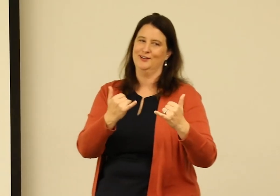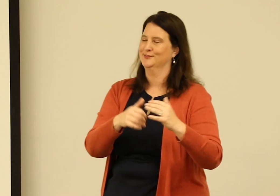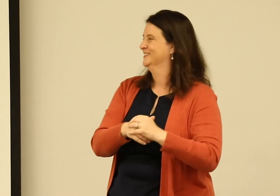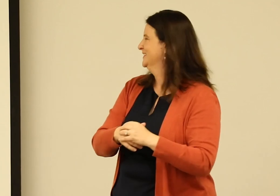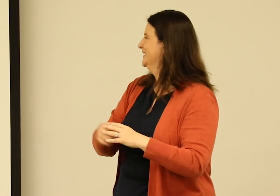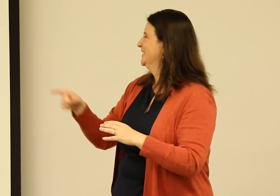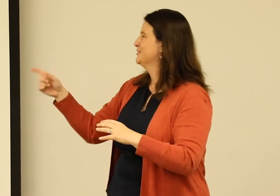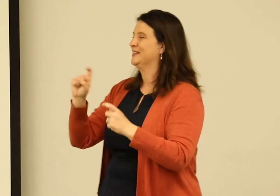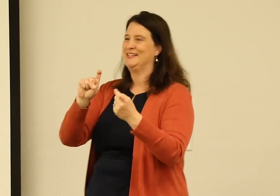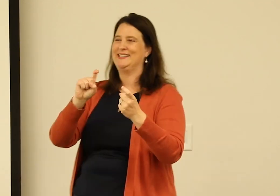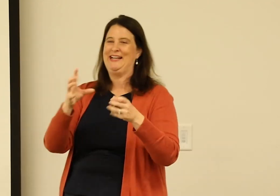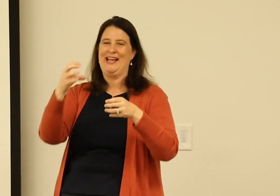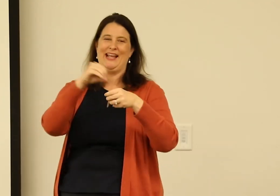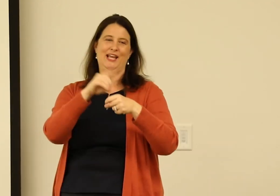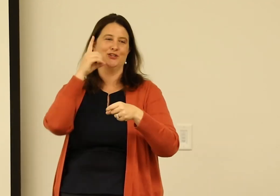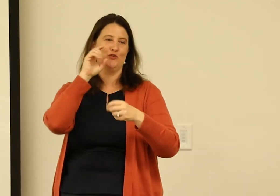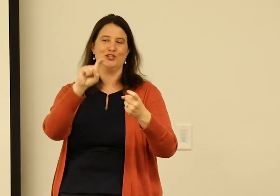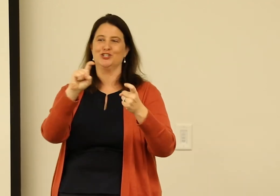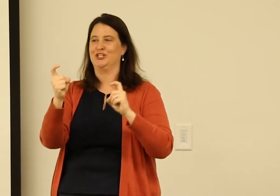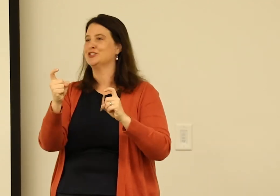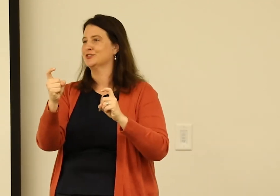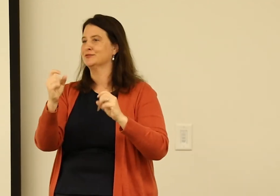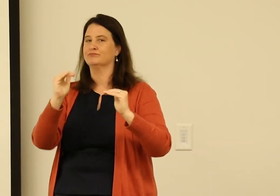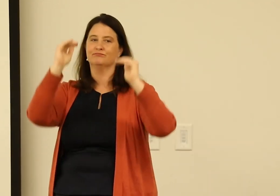this part might be my favorite part. Engage for change: